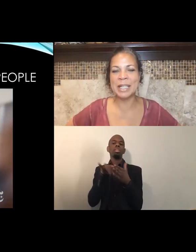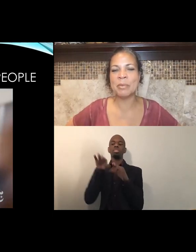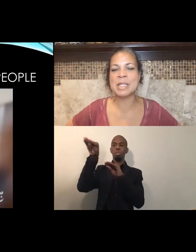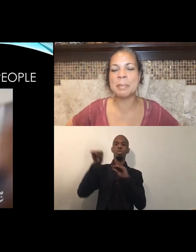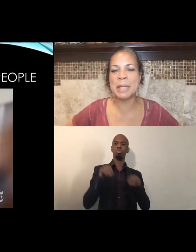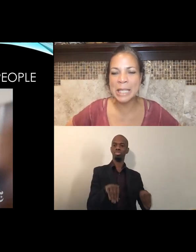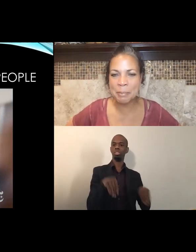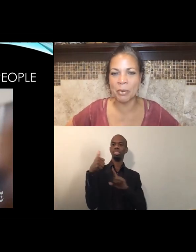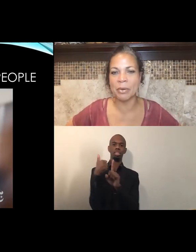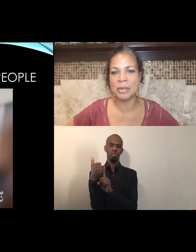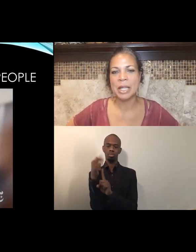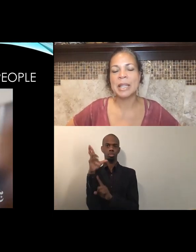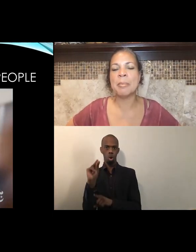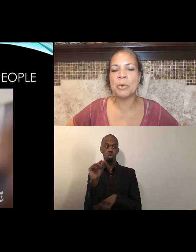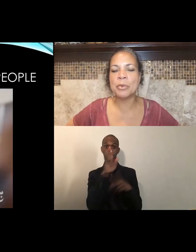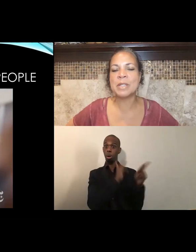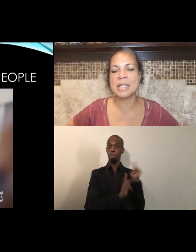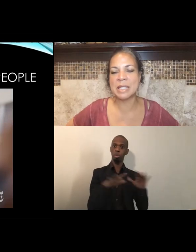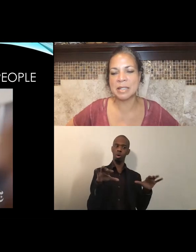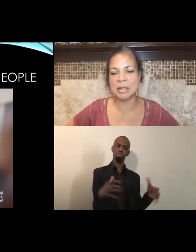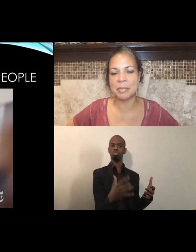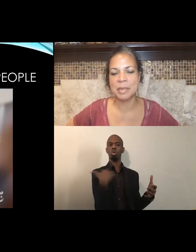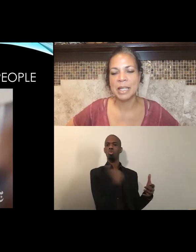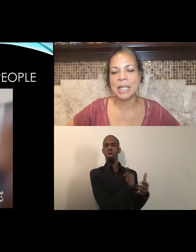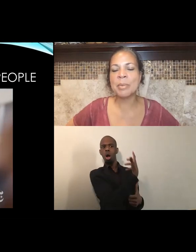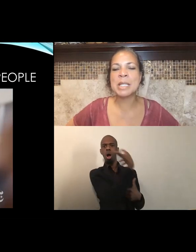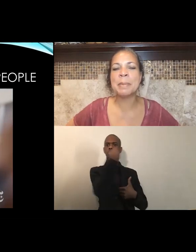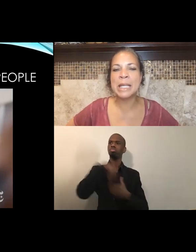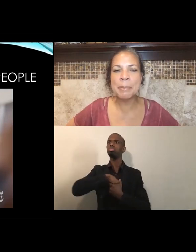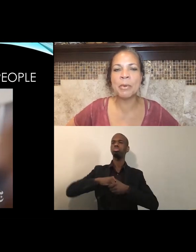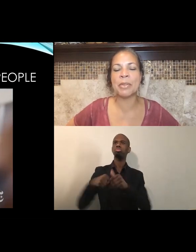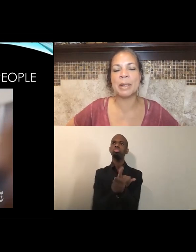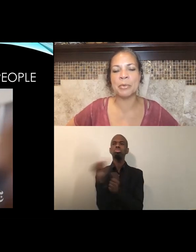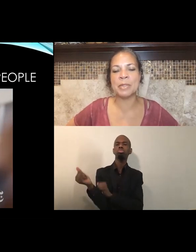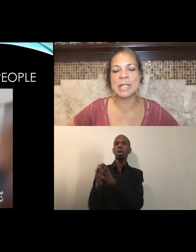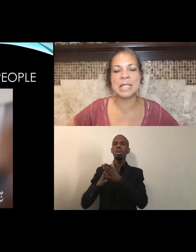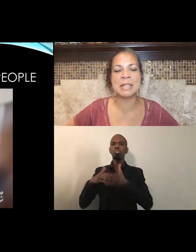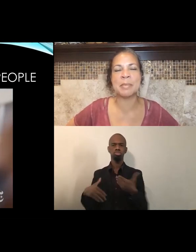It was the people that moved to the system. It was the people that moved the system,